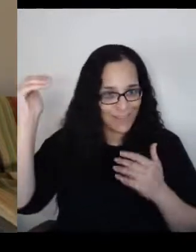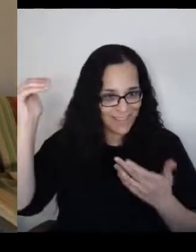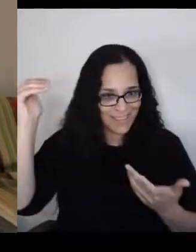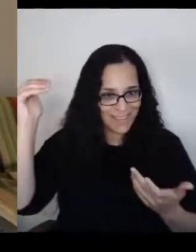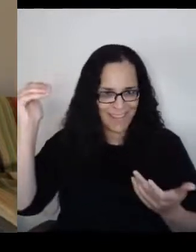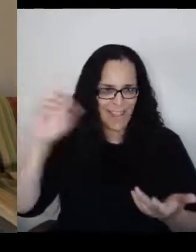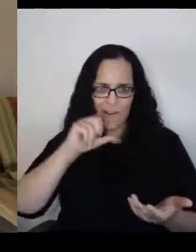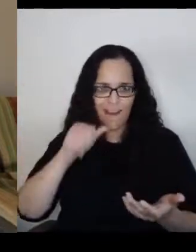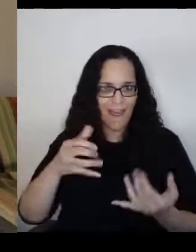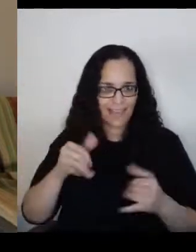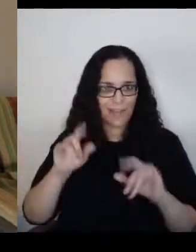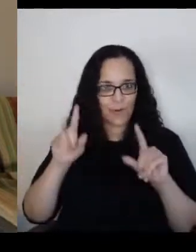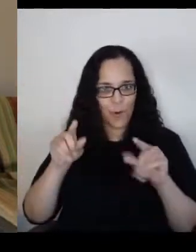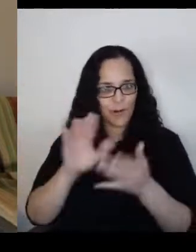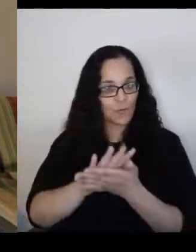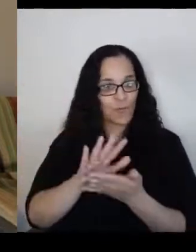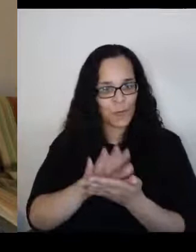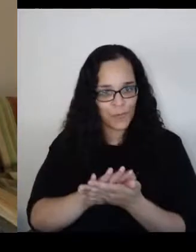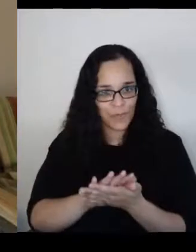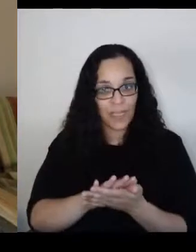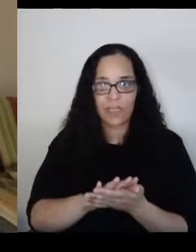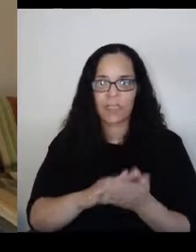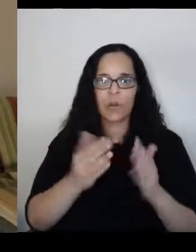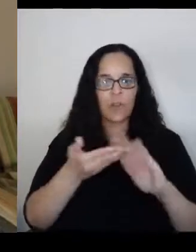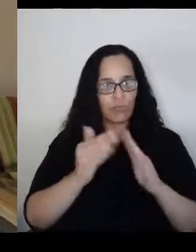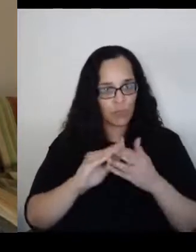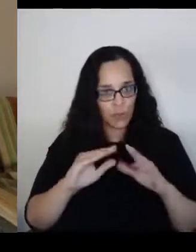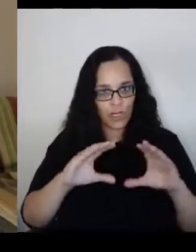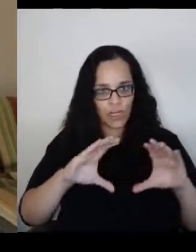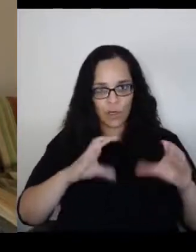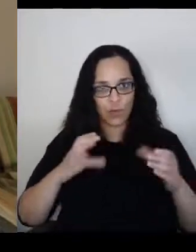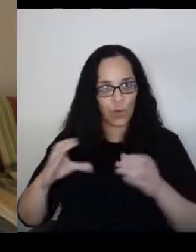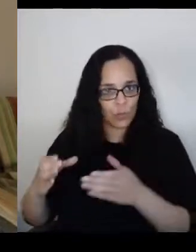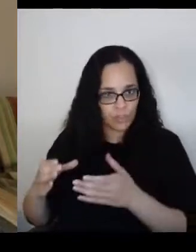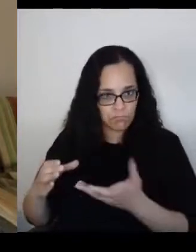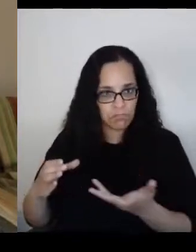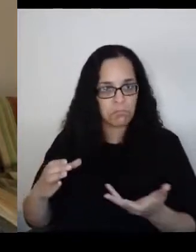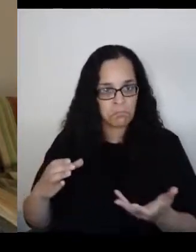So community groups can bring together people